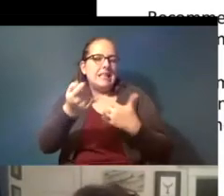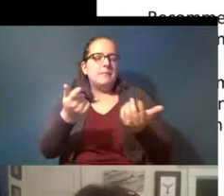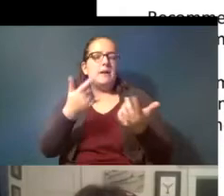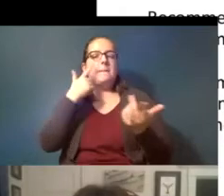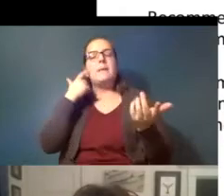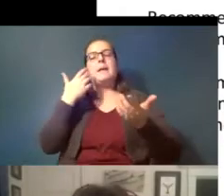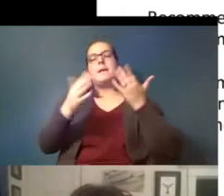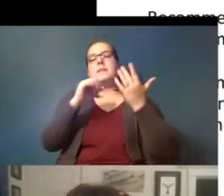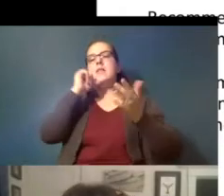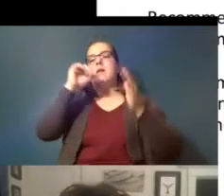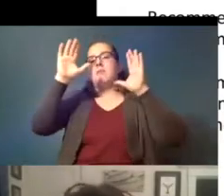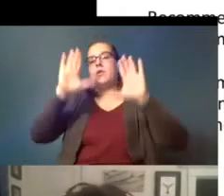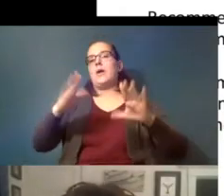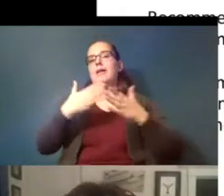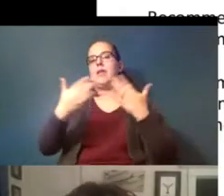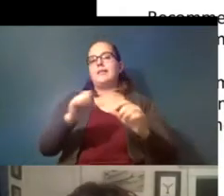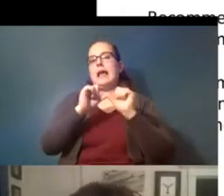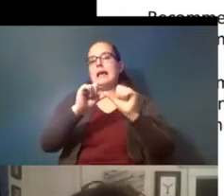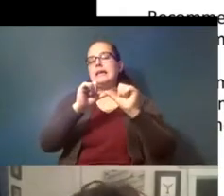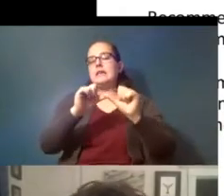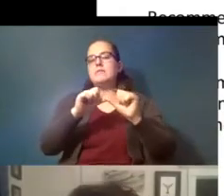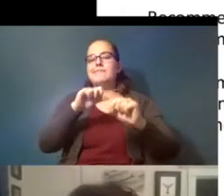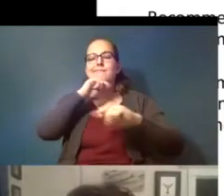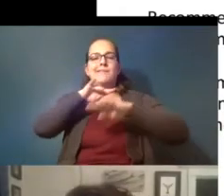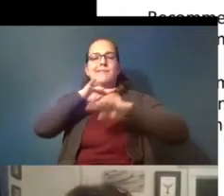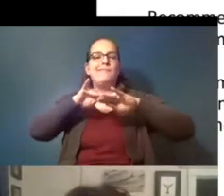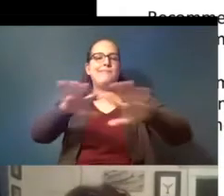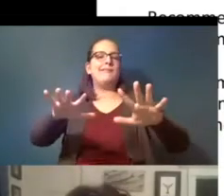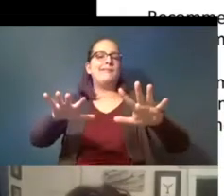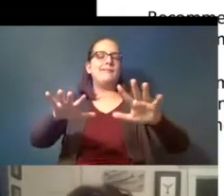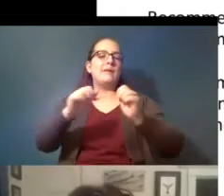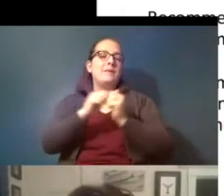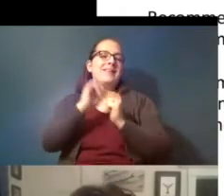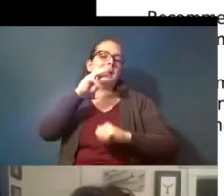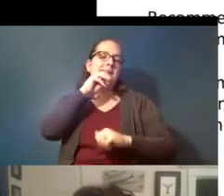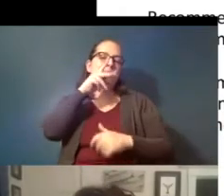a great thing to continue to pollute the environment with microplastics and so we're